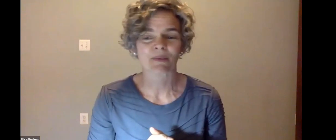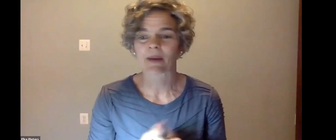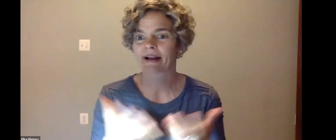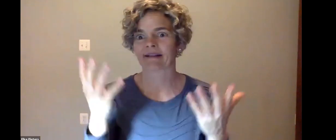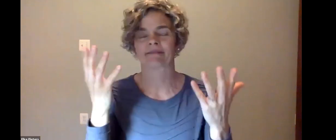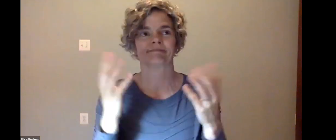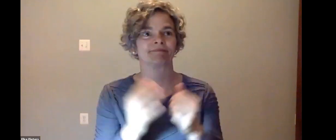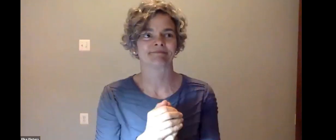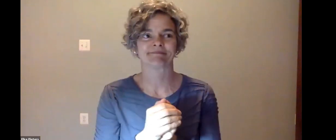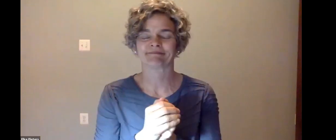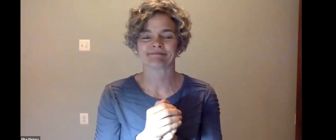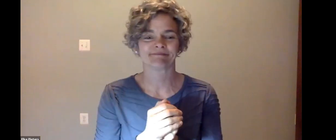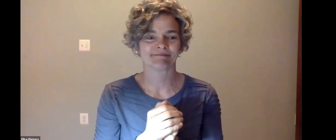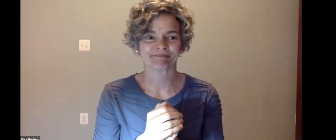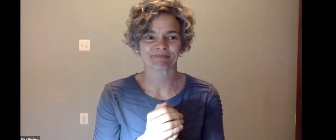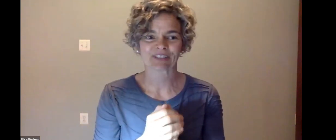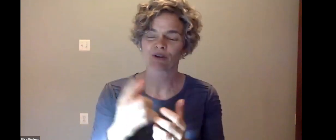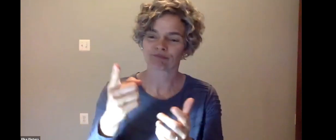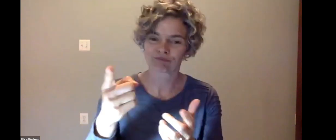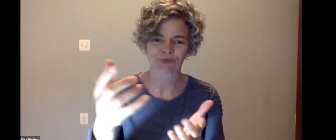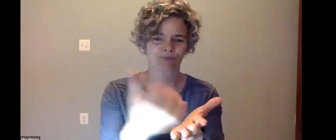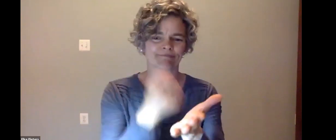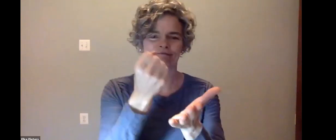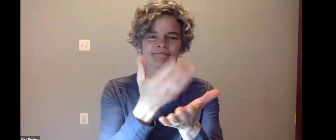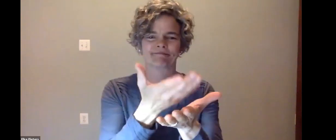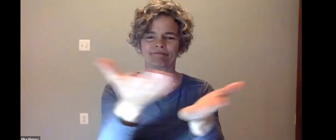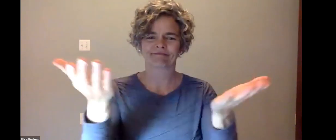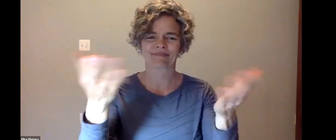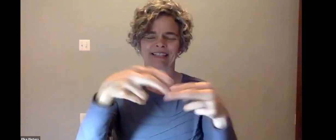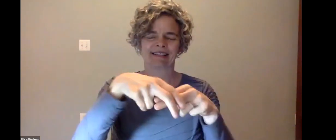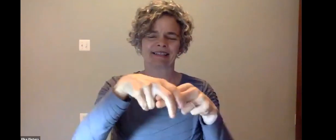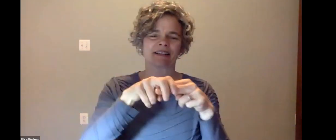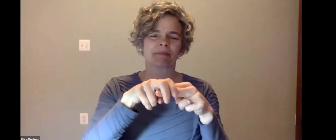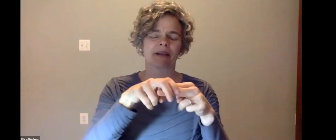Institute of the Deaf and T ID. And as President of Gallaudet